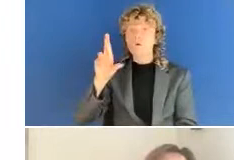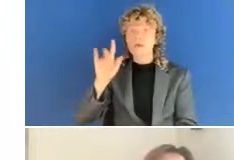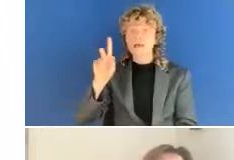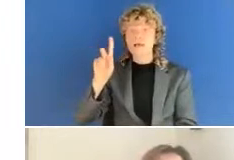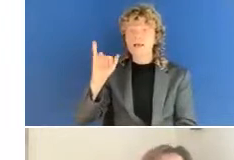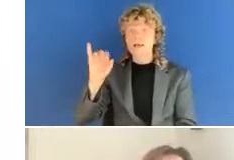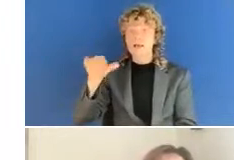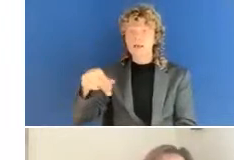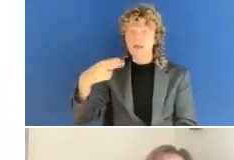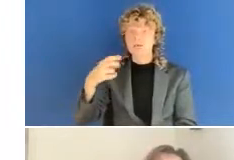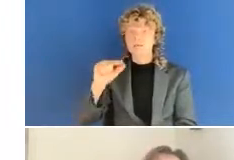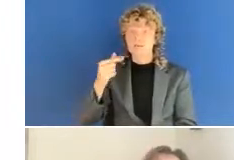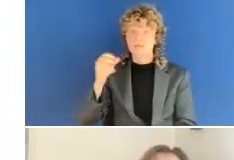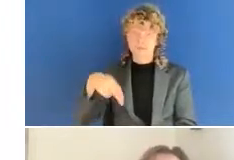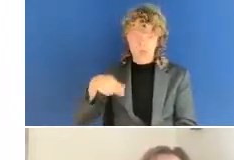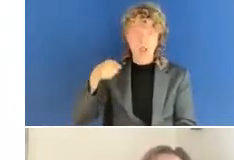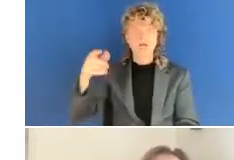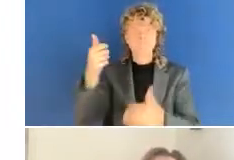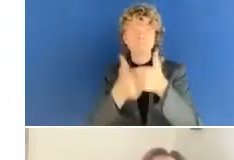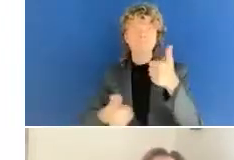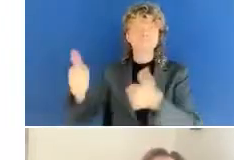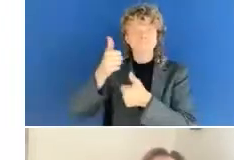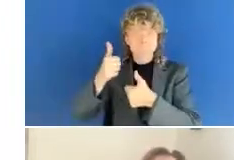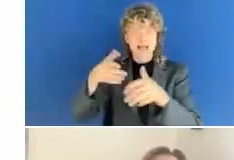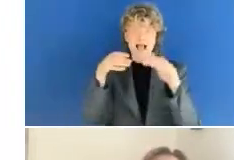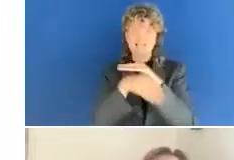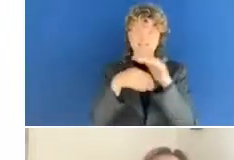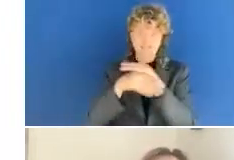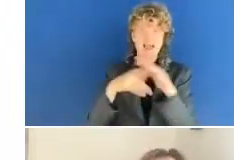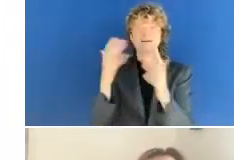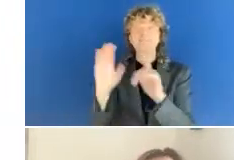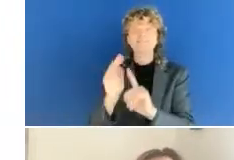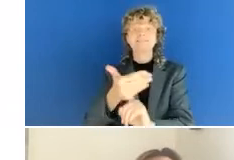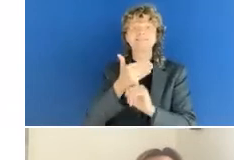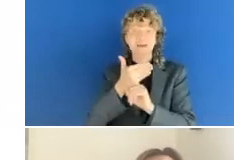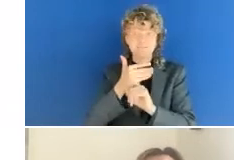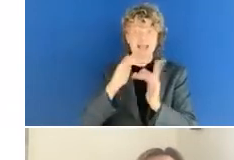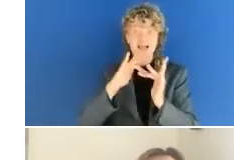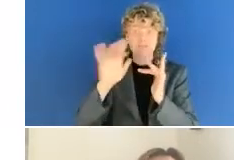& Safer Internet at DG connect, has kindly spent part of her weekend recording a video